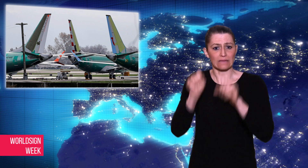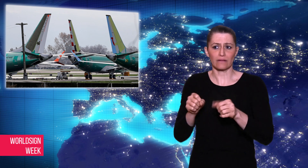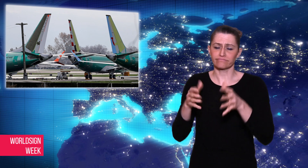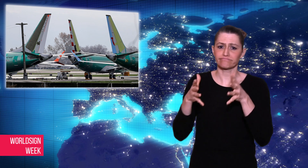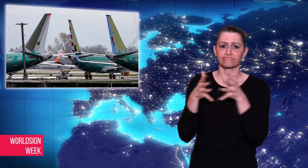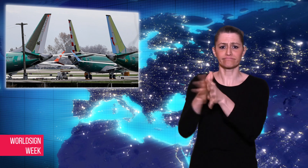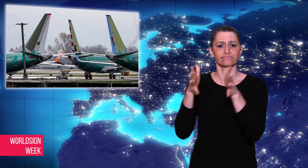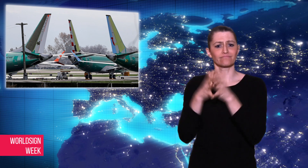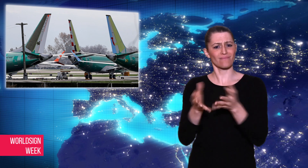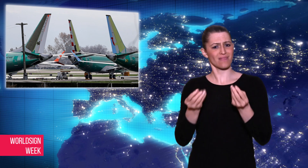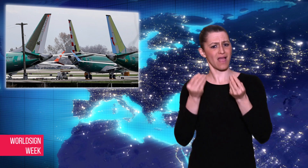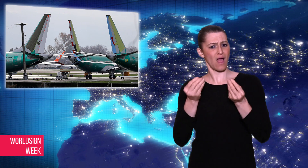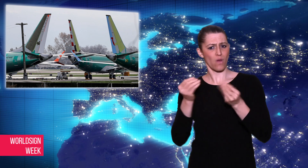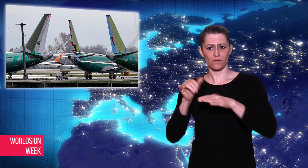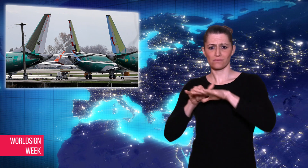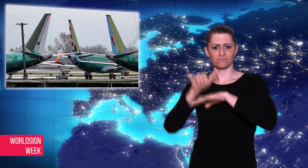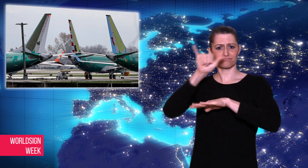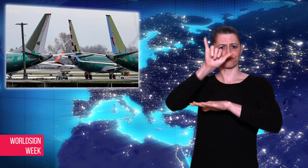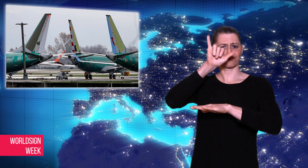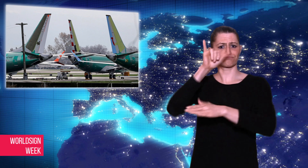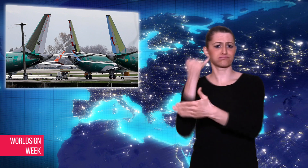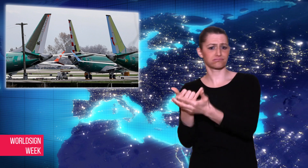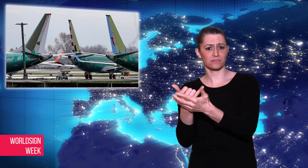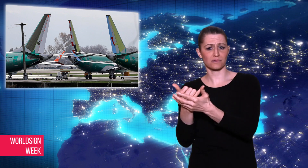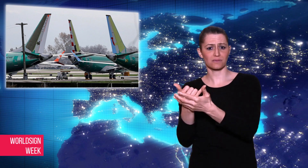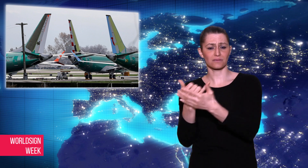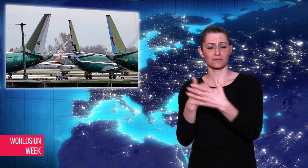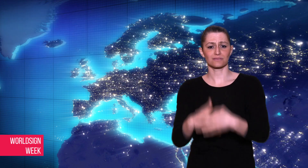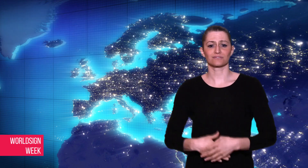will explain how the plane crashed.